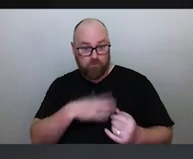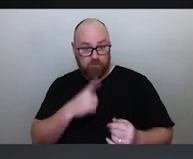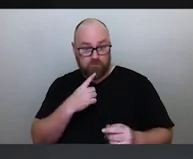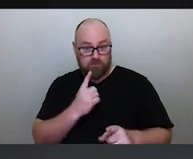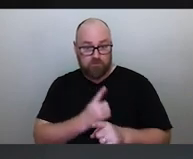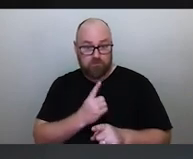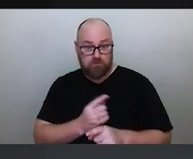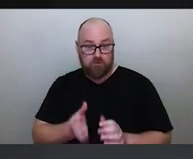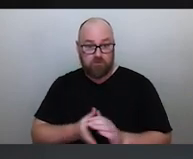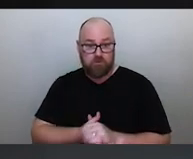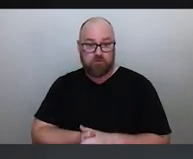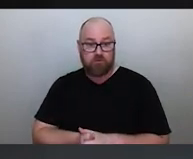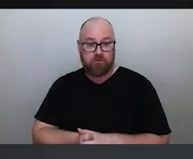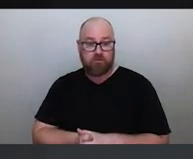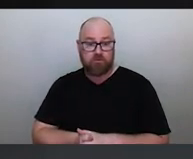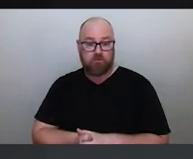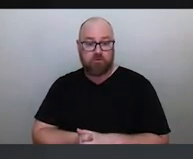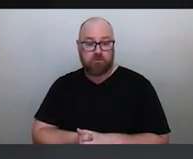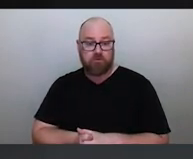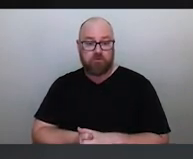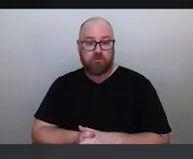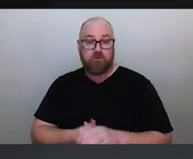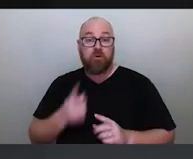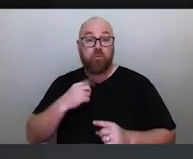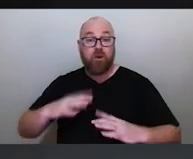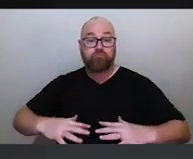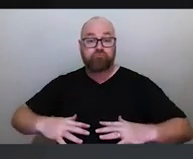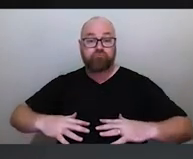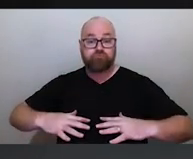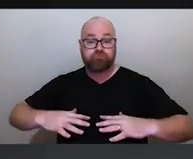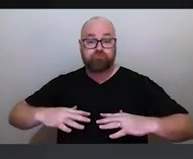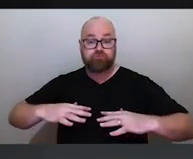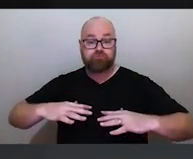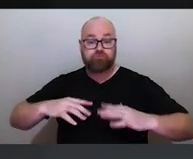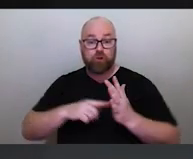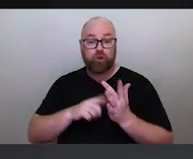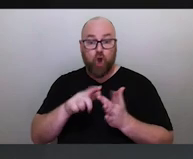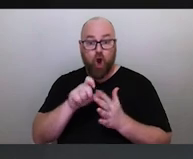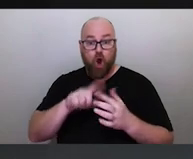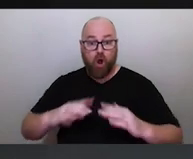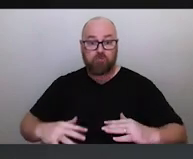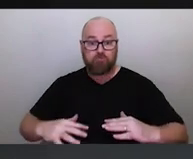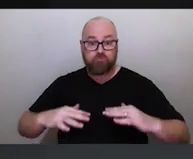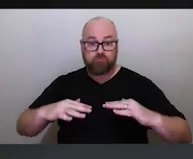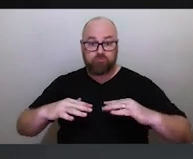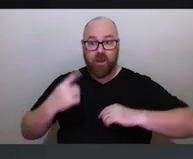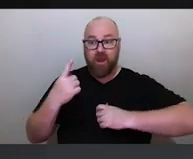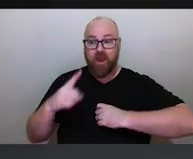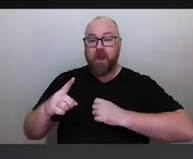Well, I when the when the tides are getting bigger and with climate change, I'm thinking the moon is going to really kick